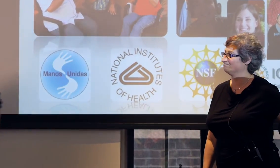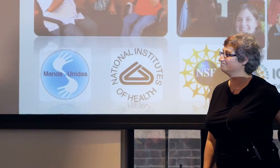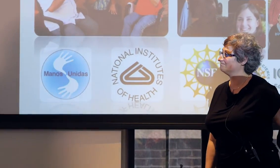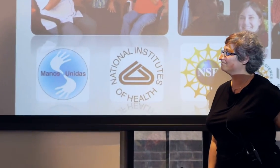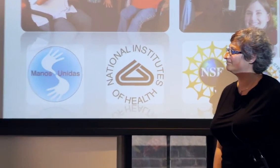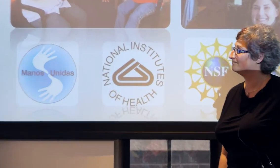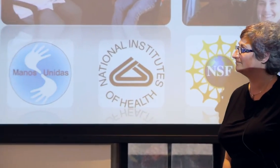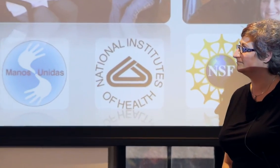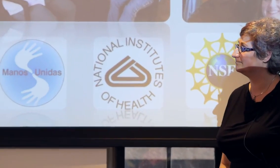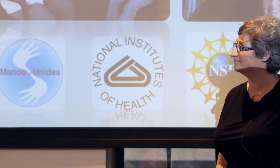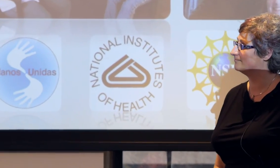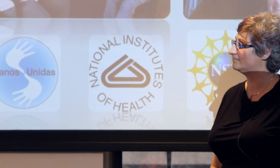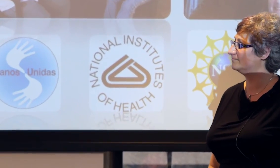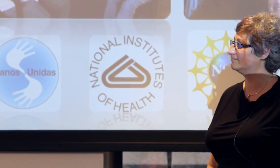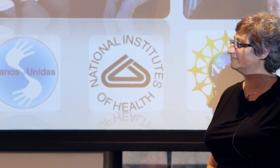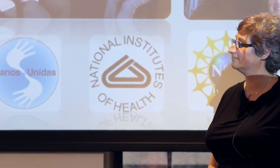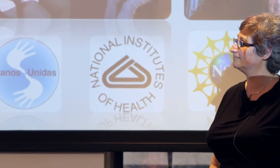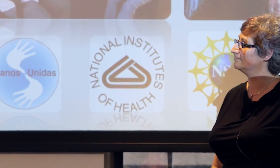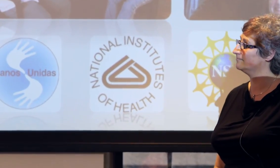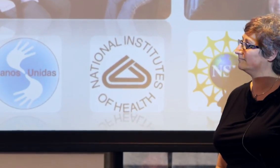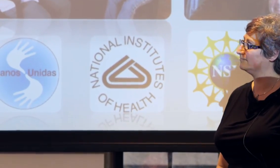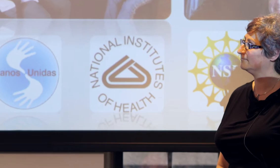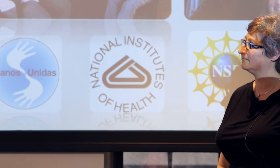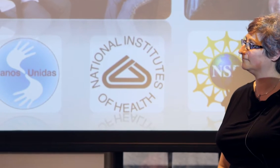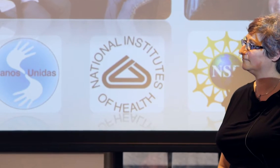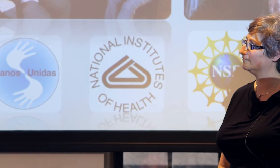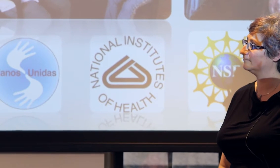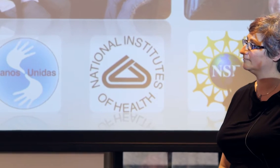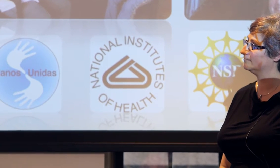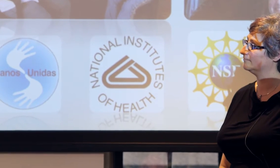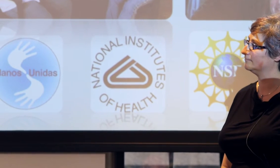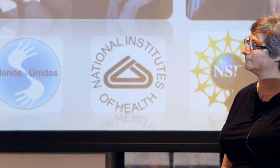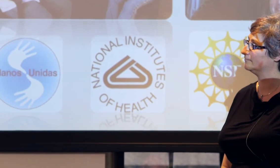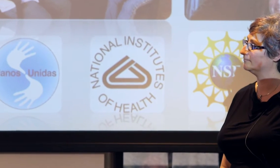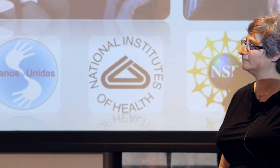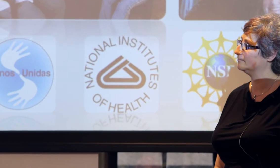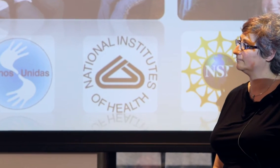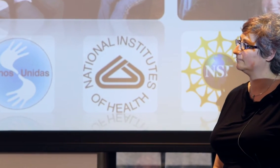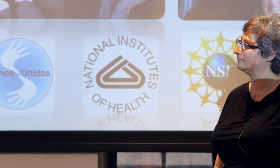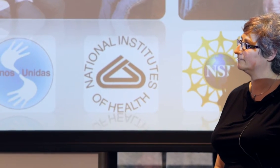[Man] When you study homesigners, is it a possible research question,